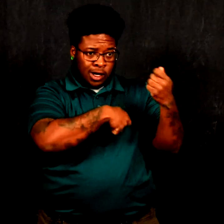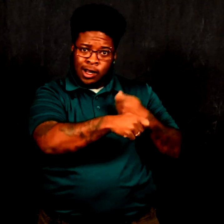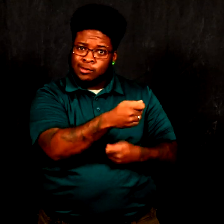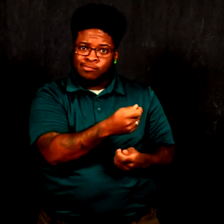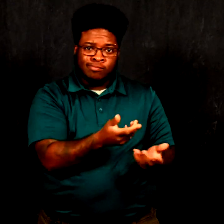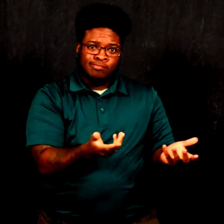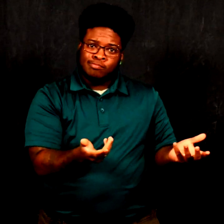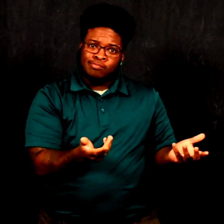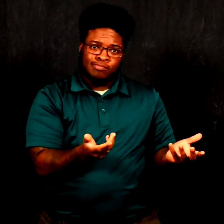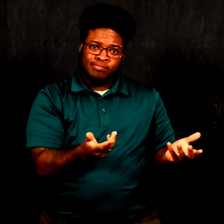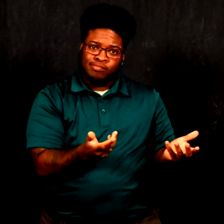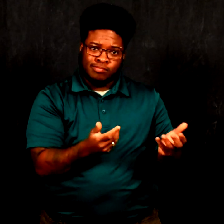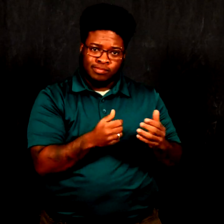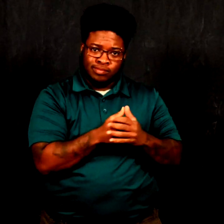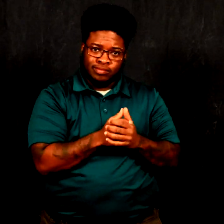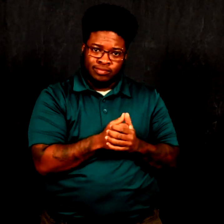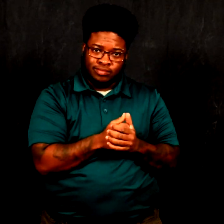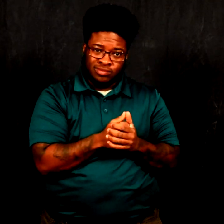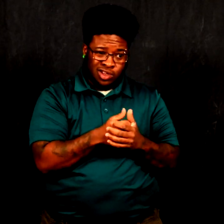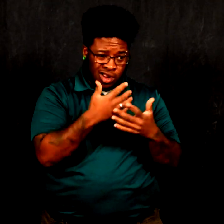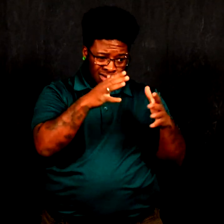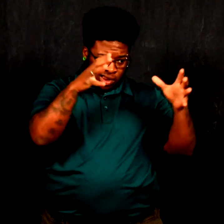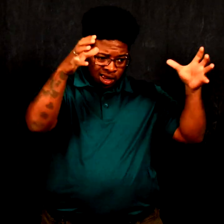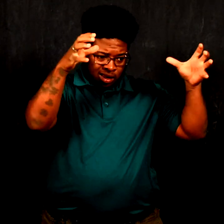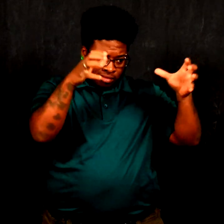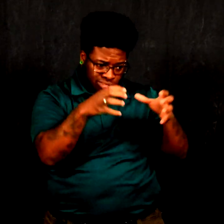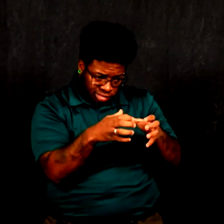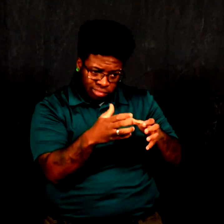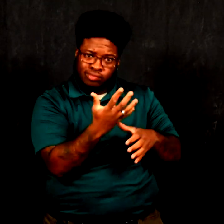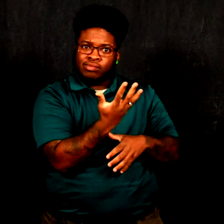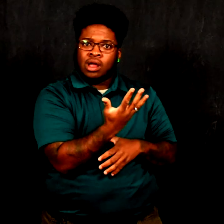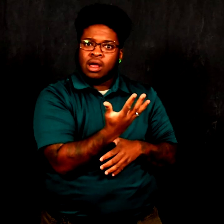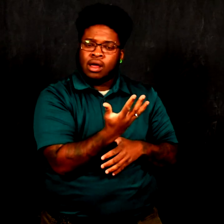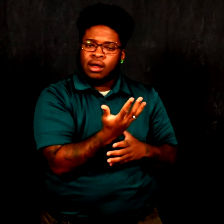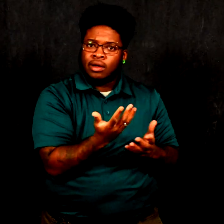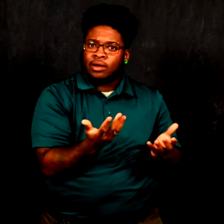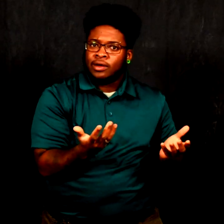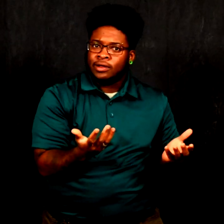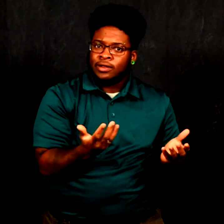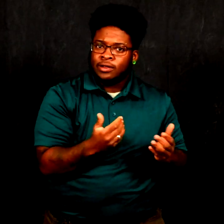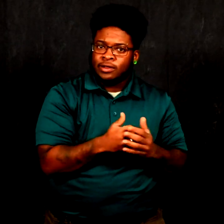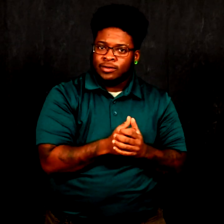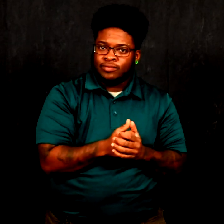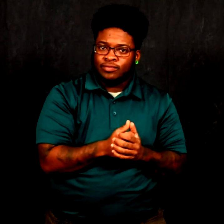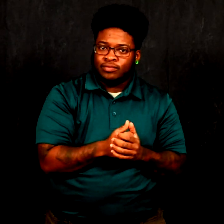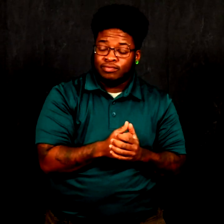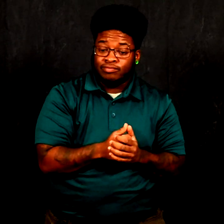wouldn’t be selected to replace them. At times we were down to five members.